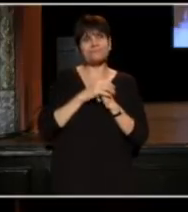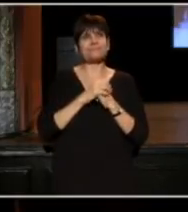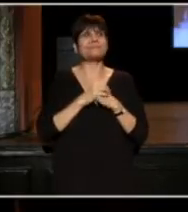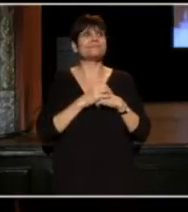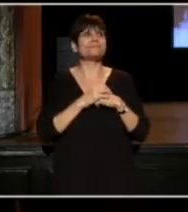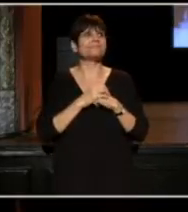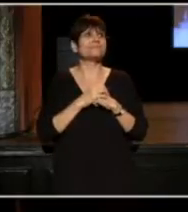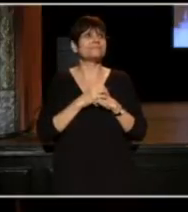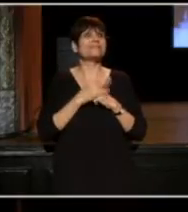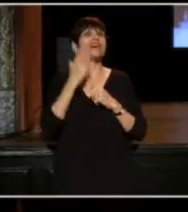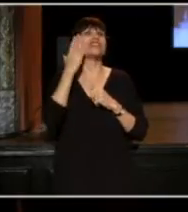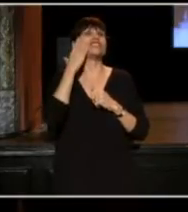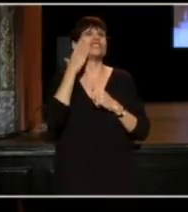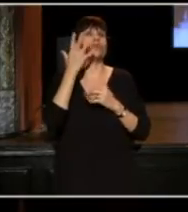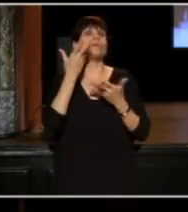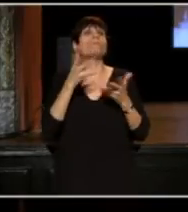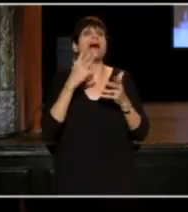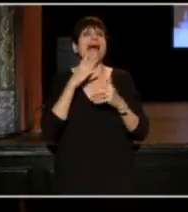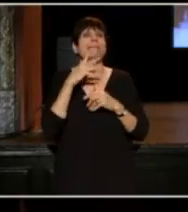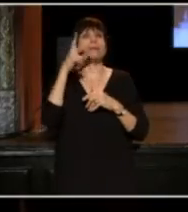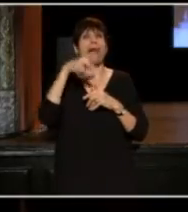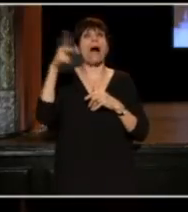She knew she might end up in a PowerPoint someday.